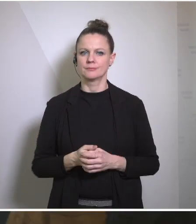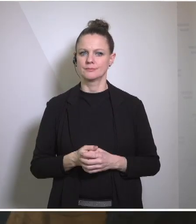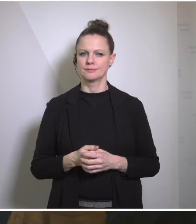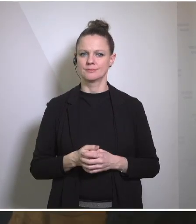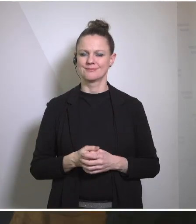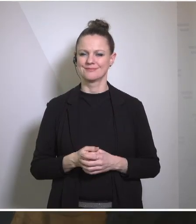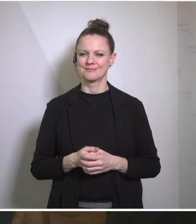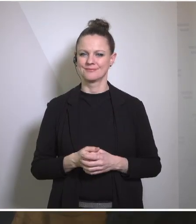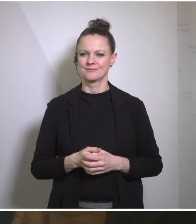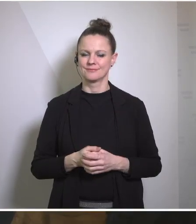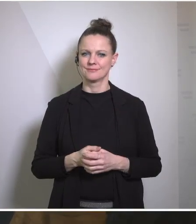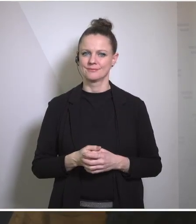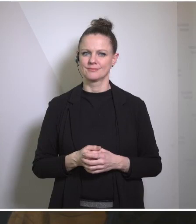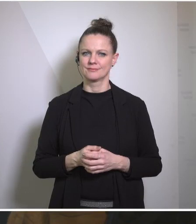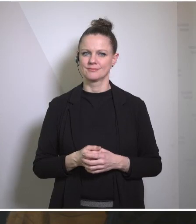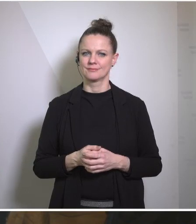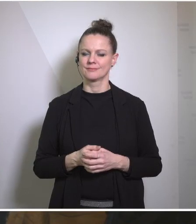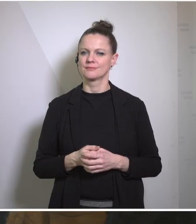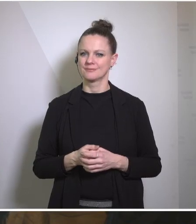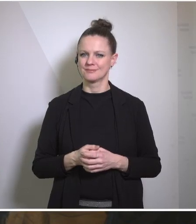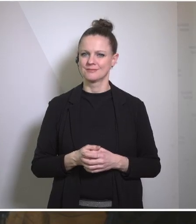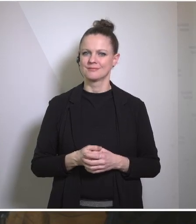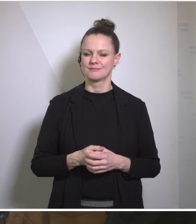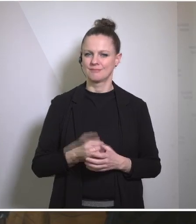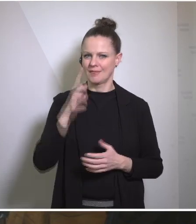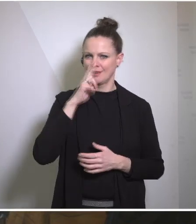Secretary of State Antony Blinken: Well, Minister Schallenberg, Alexander, my friend, my colleague,